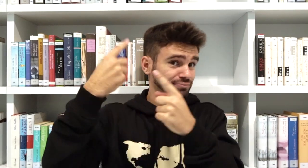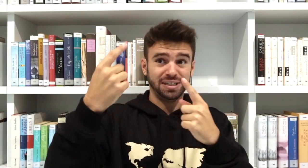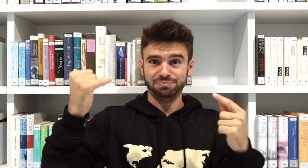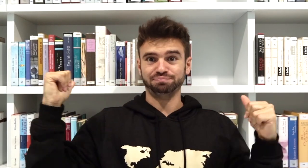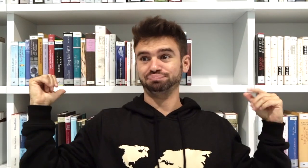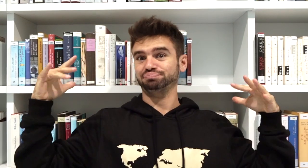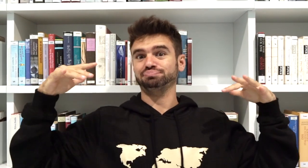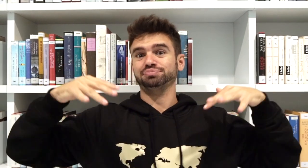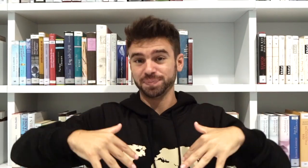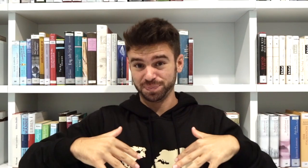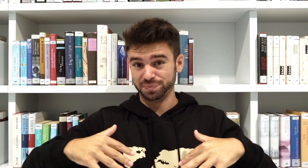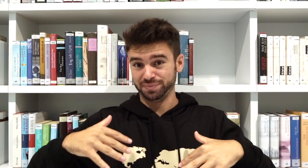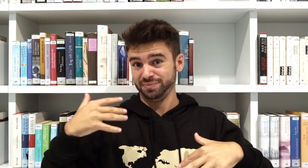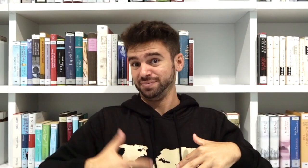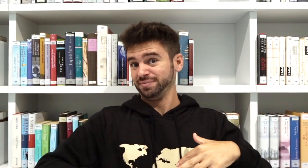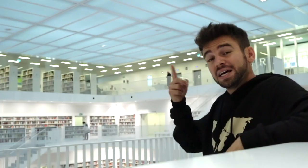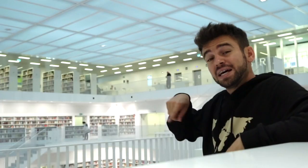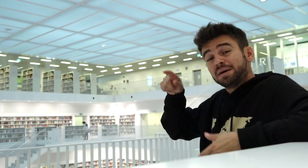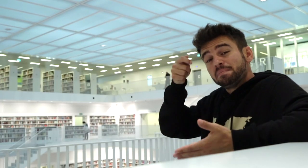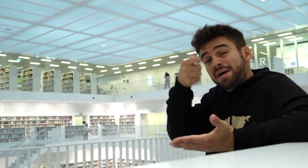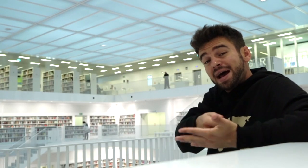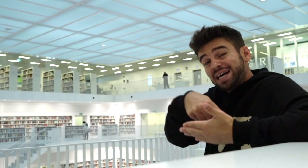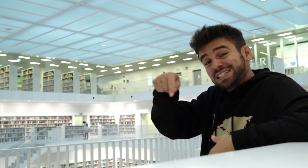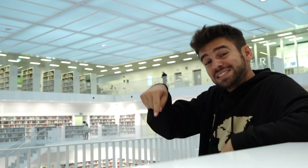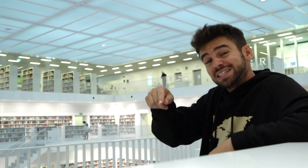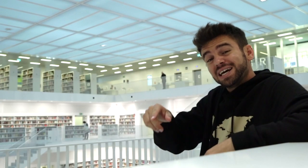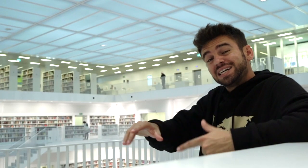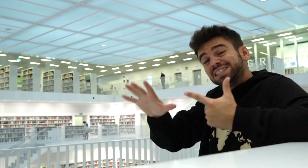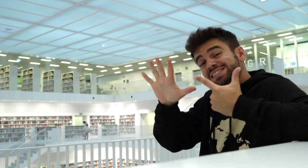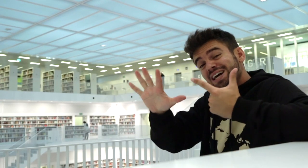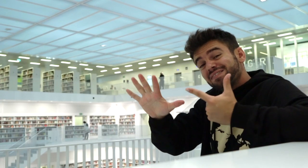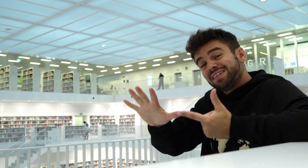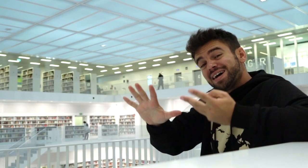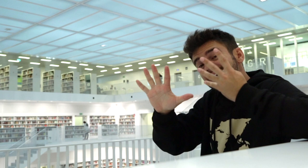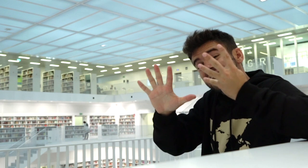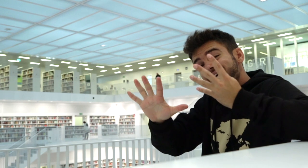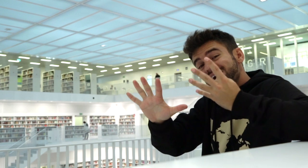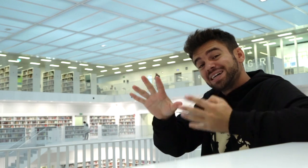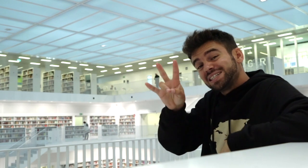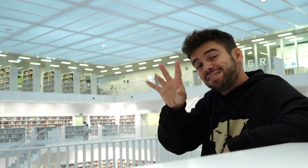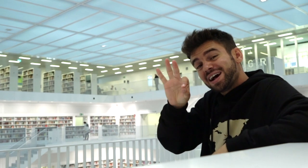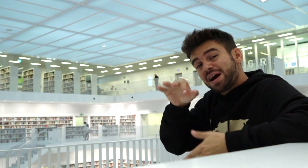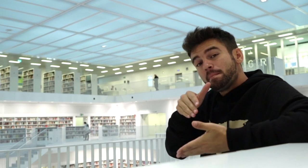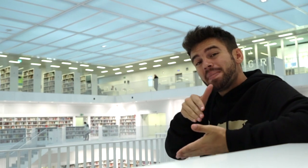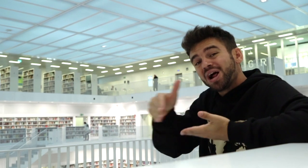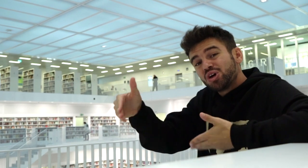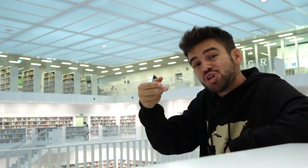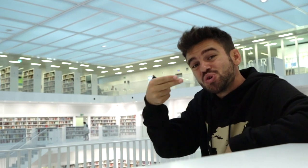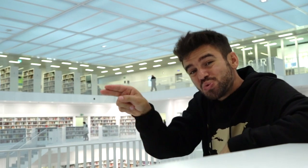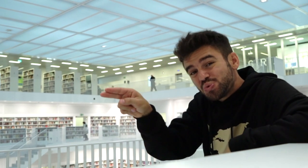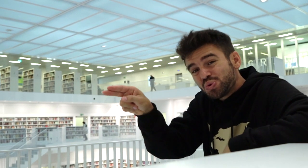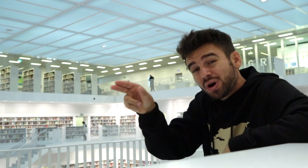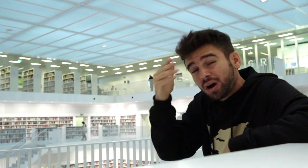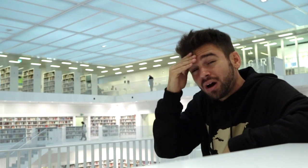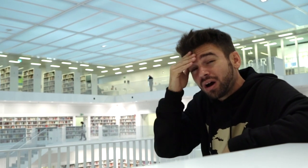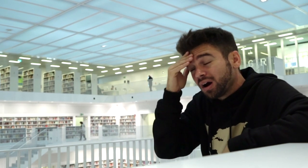Thus, countless people kept coming here. Guess how much they paid this library? It cost them 79 million euro!